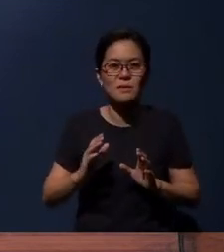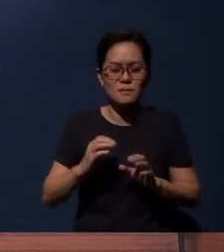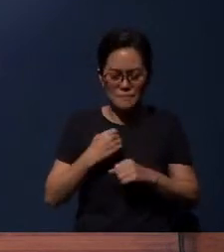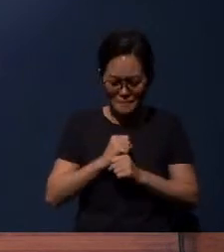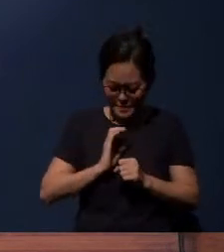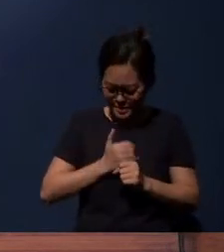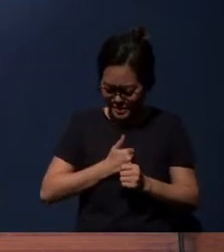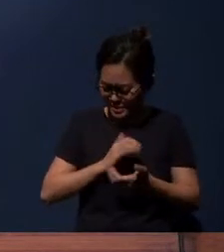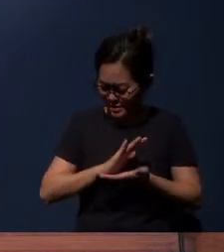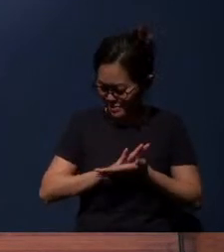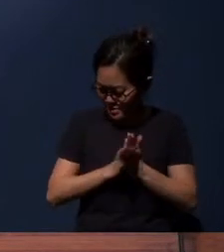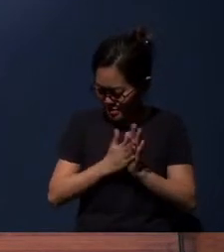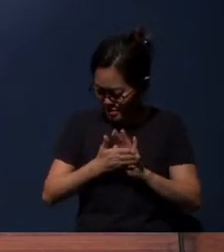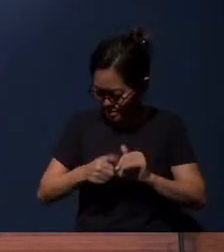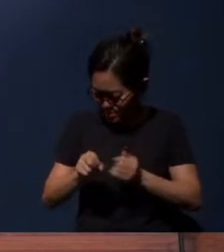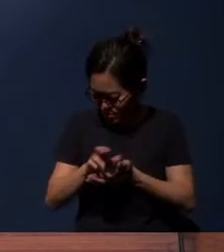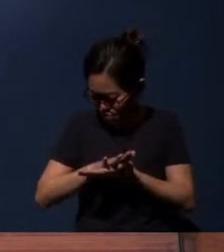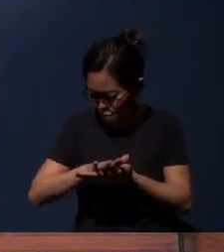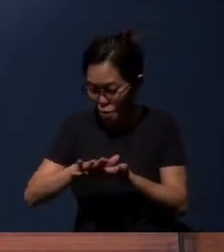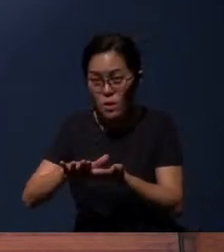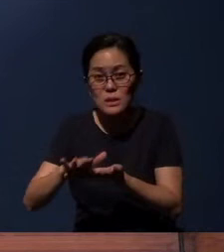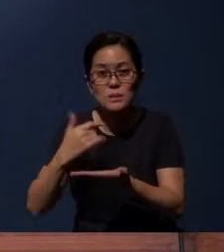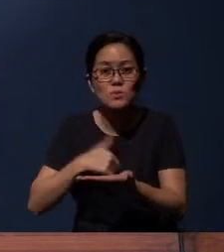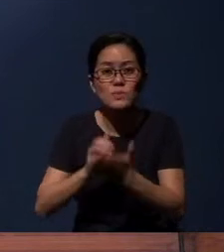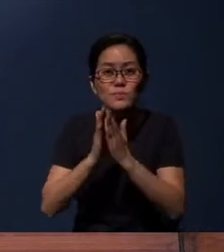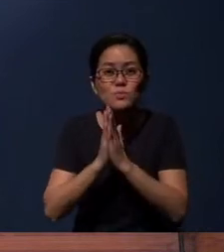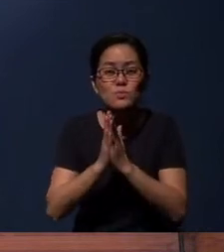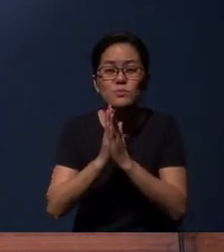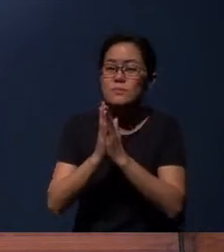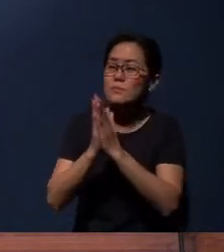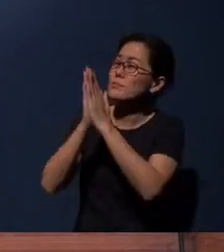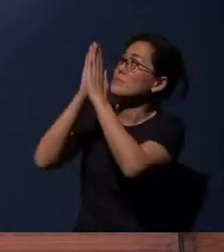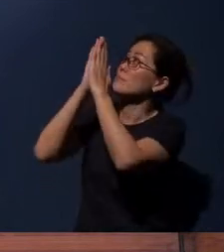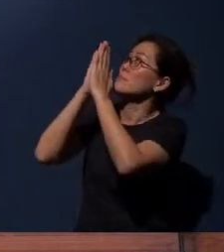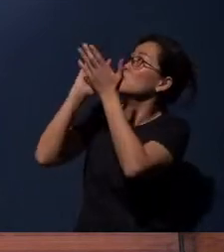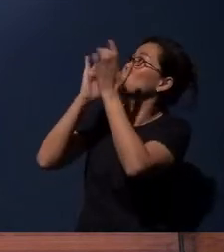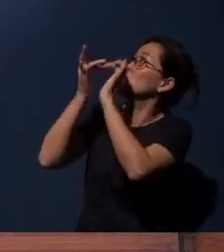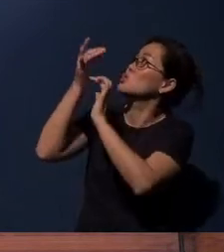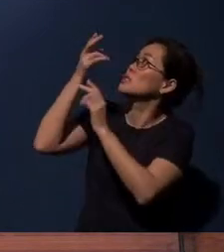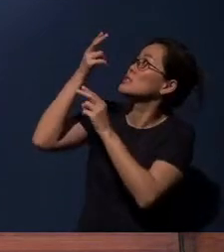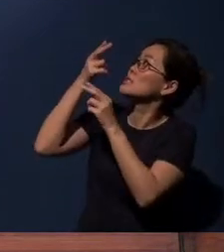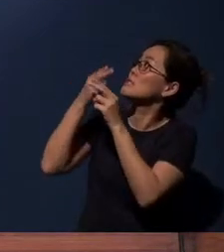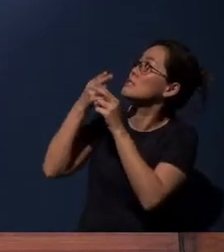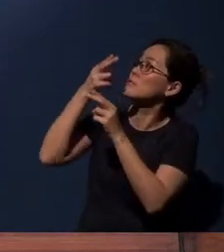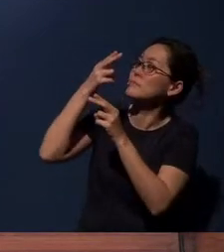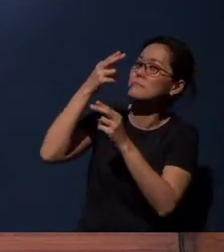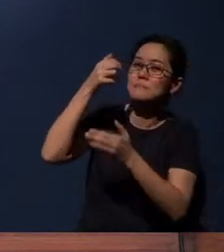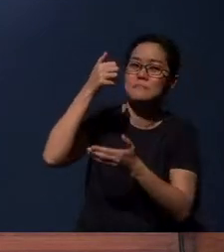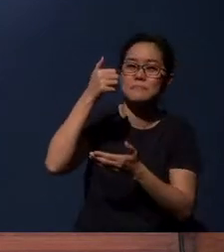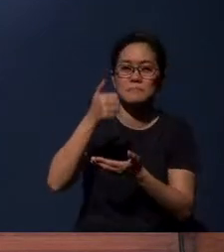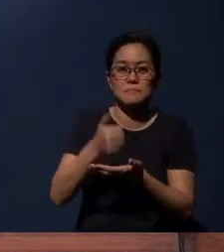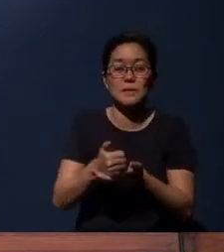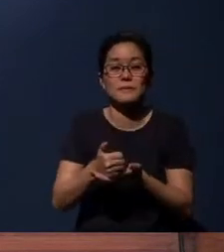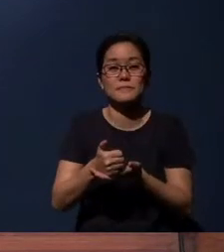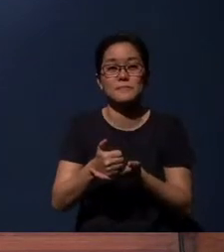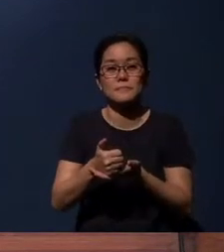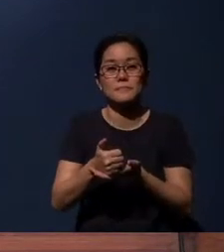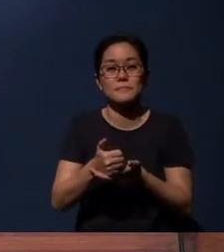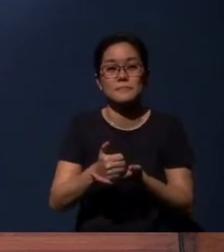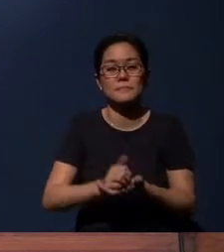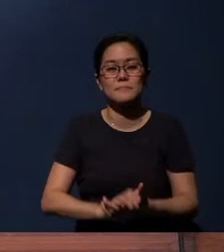We pray, we ask this in Jesus’ name, amen.